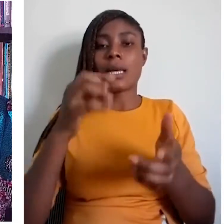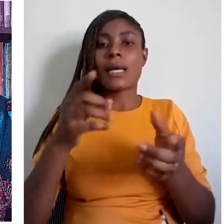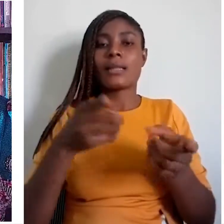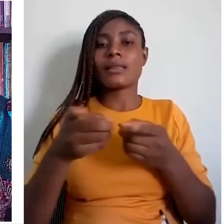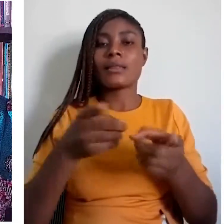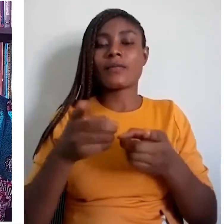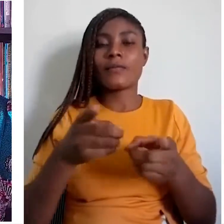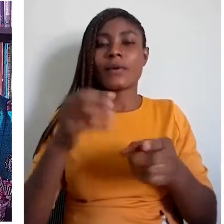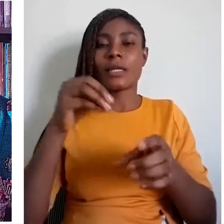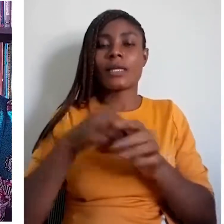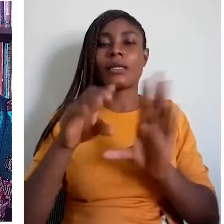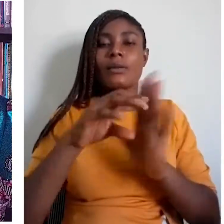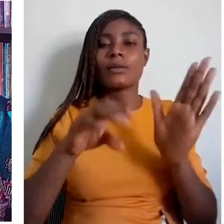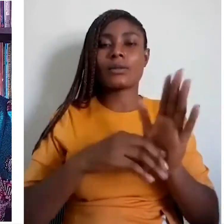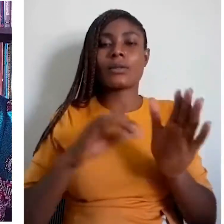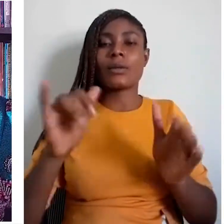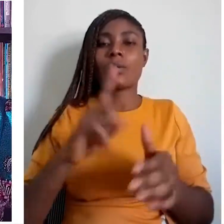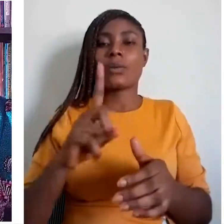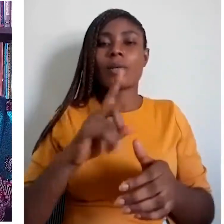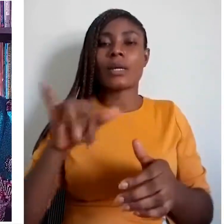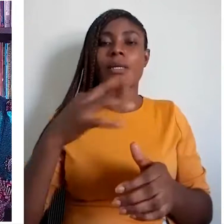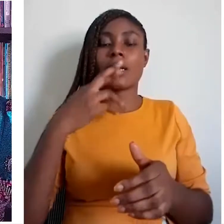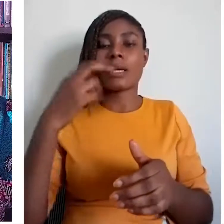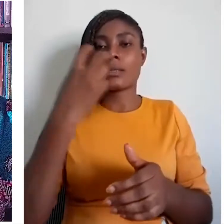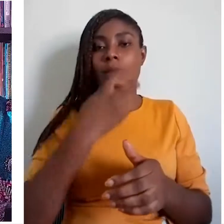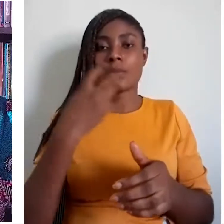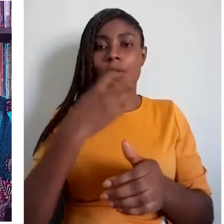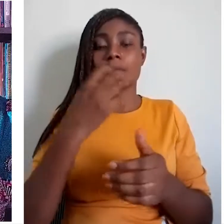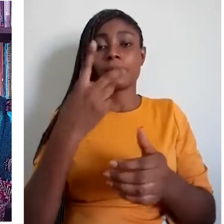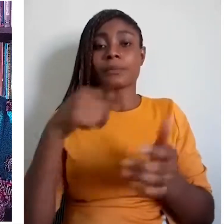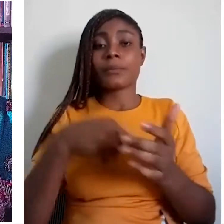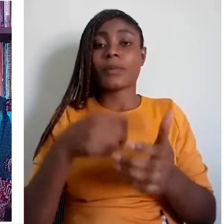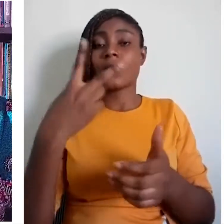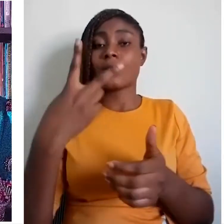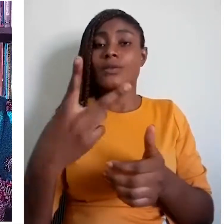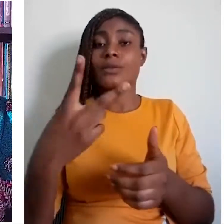These two terms have some overlap, and they are sometimes used interchangeably.